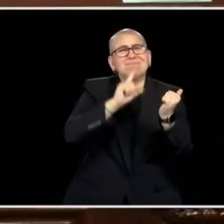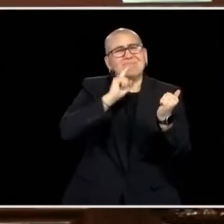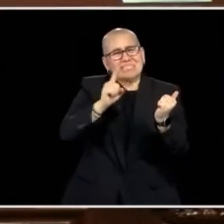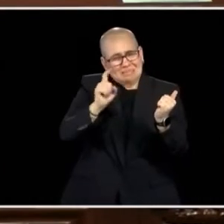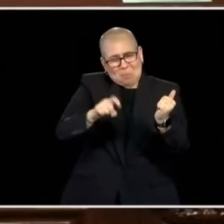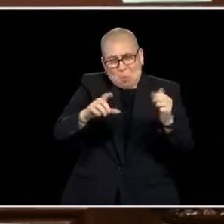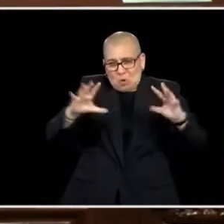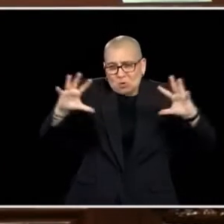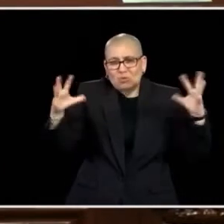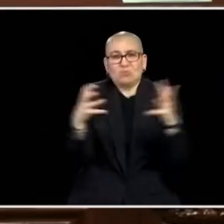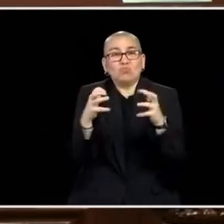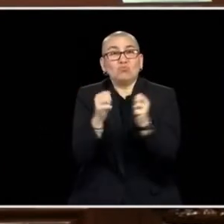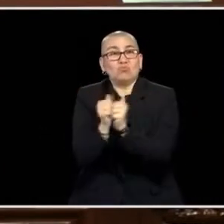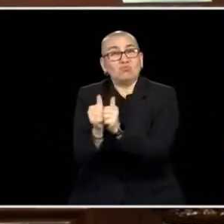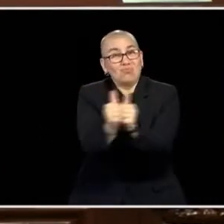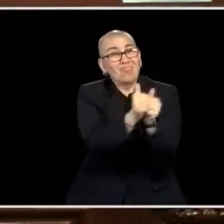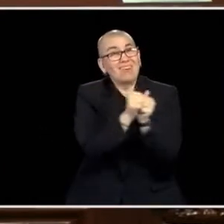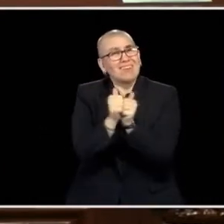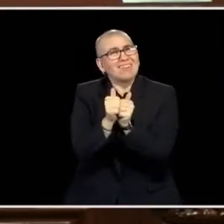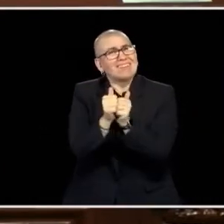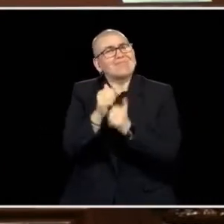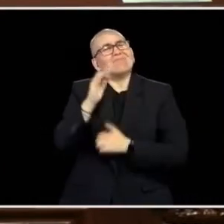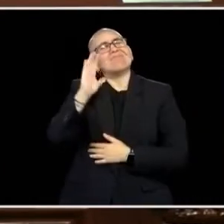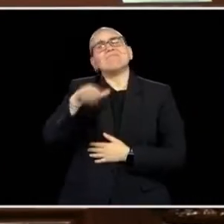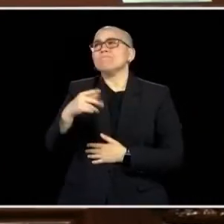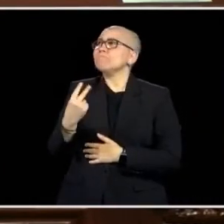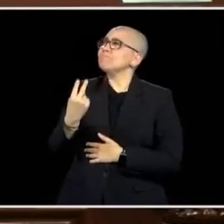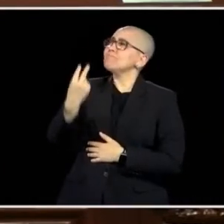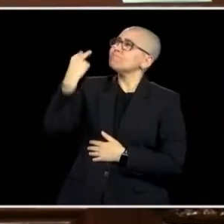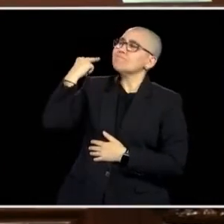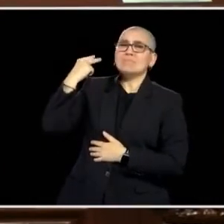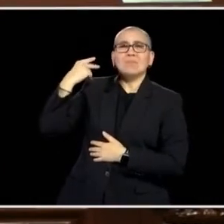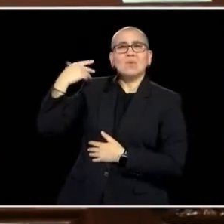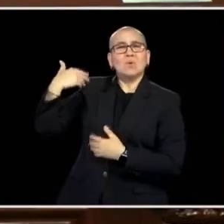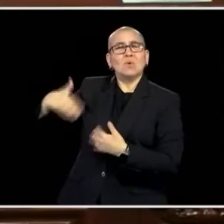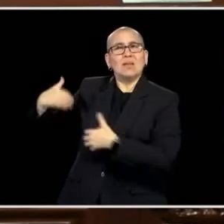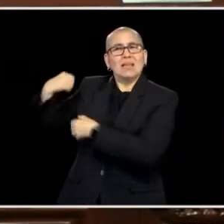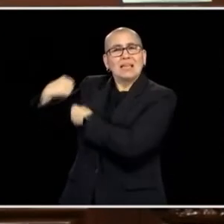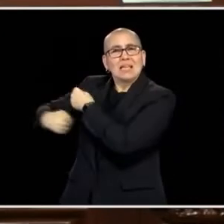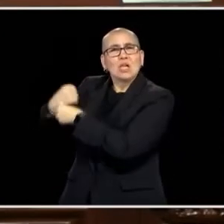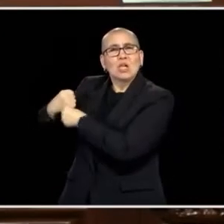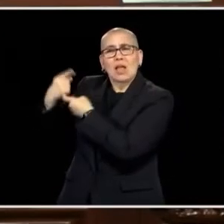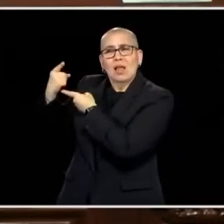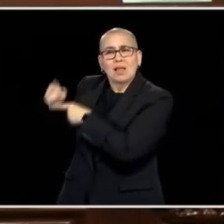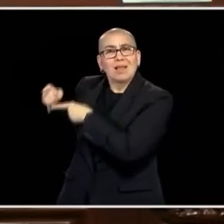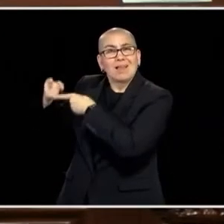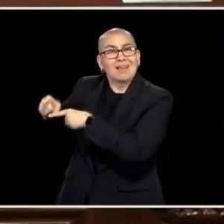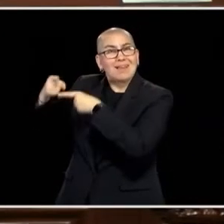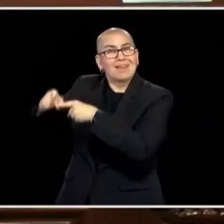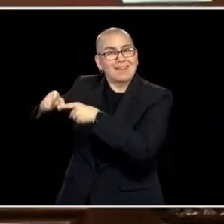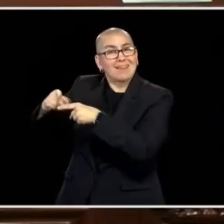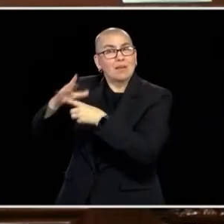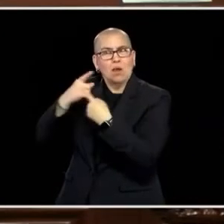THEM DONE TOGETHER SO I THINK IT'S IMPORTANT IF WE WERE REFLECTING, WE SHOULD REFLECT ON OUR SUCCESSES TOGETHER, TOO. OUR BUDGET RESERVES HAVE HIT A